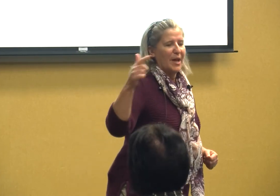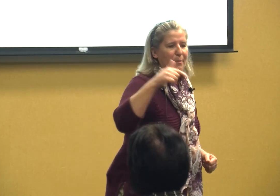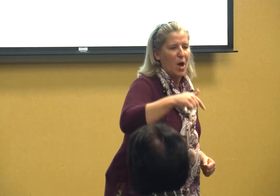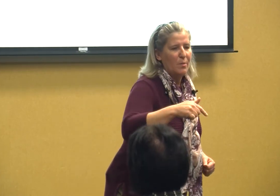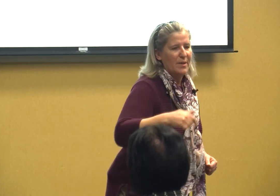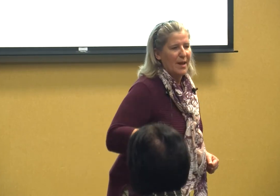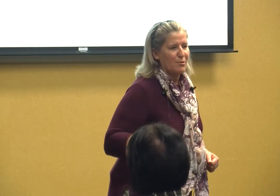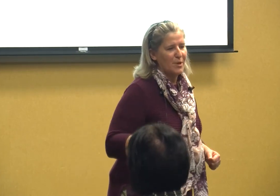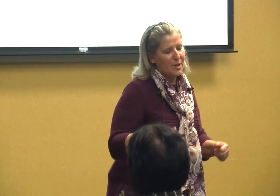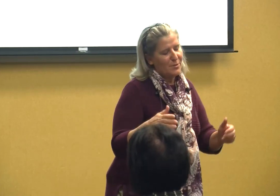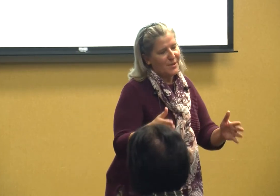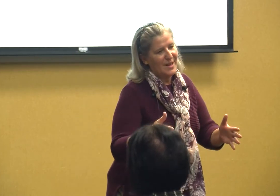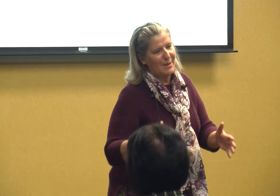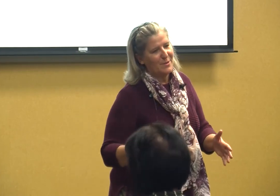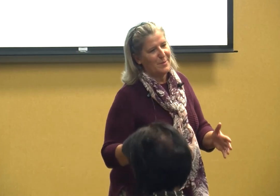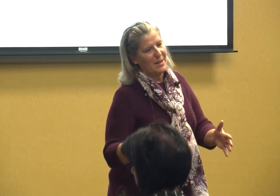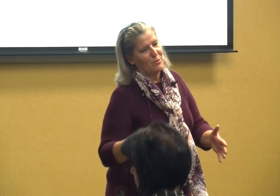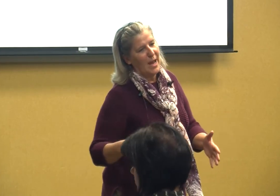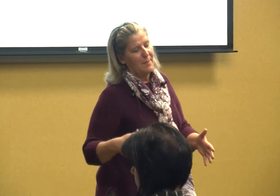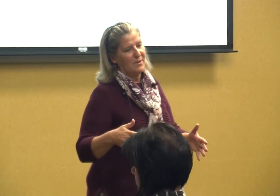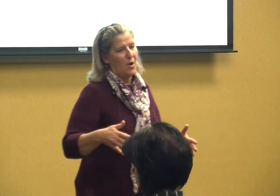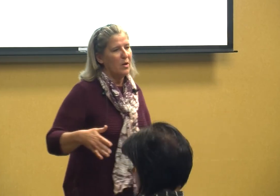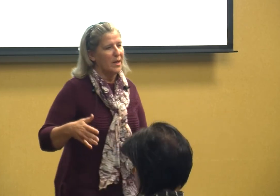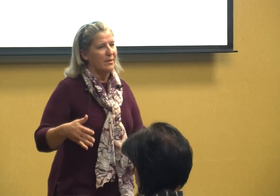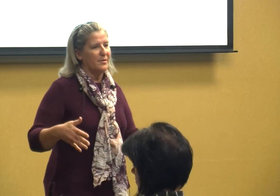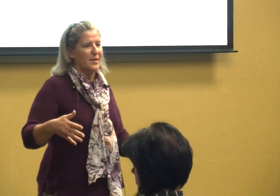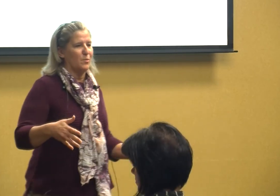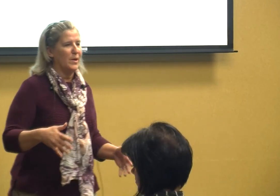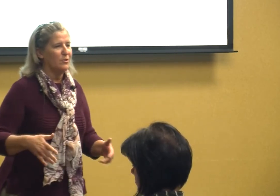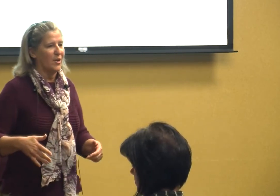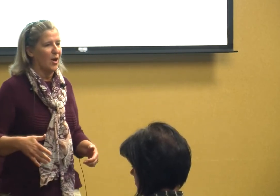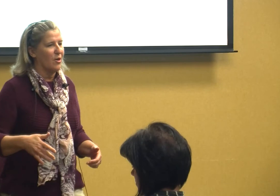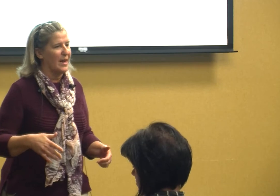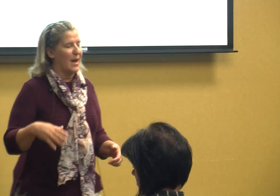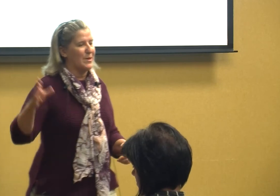come home in the afternoons and he was my little captive audience in his wheelchair and I would